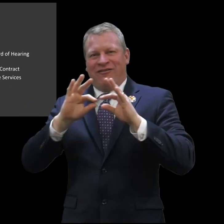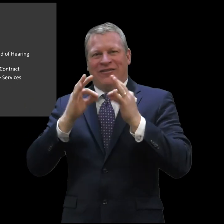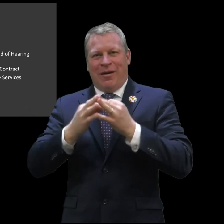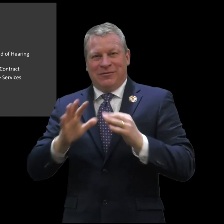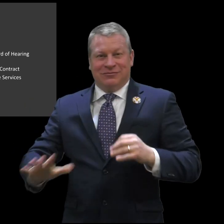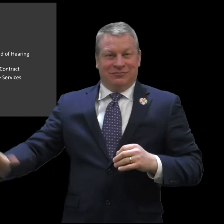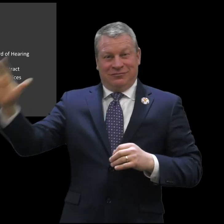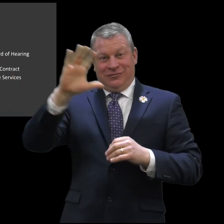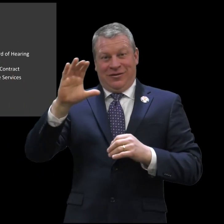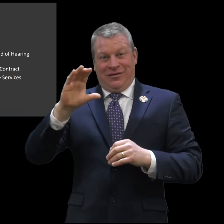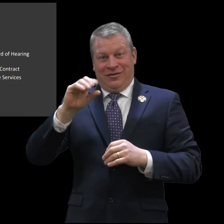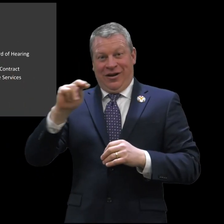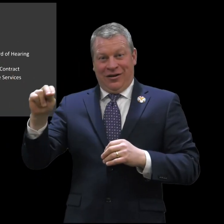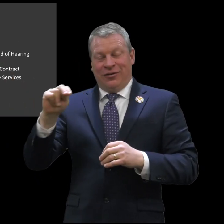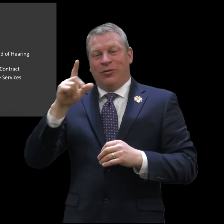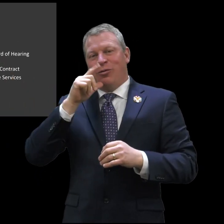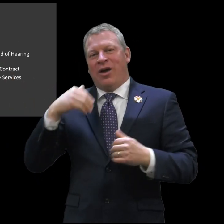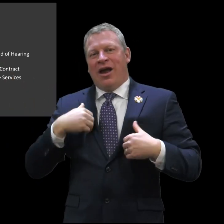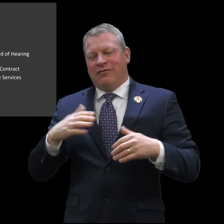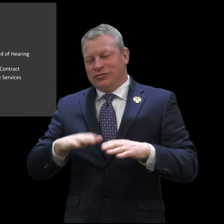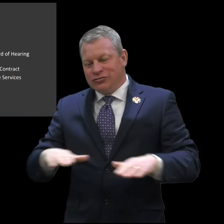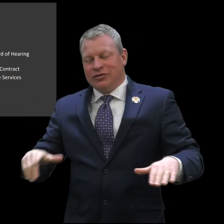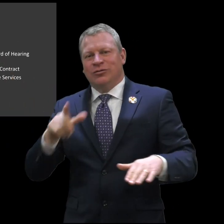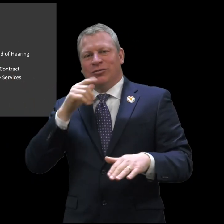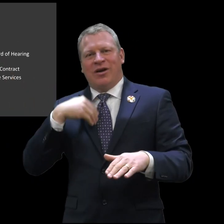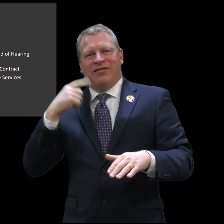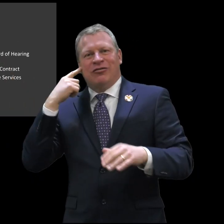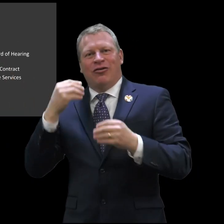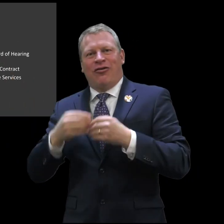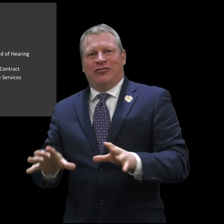three services meaning we will serve all families throughout the state of